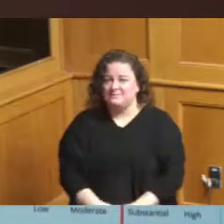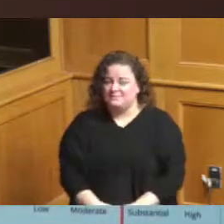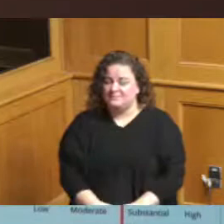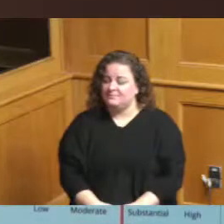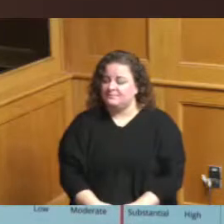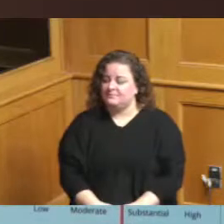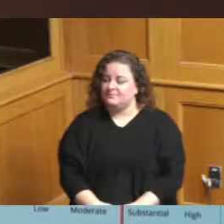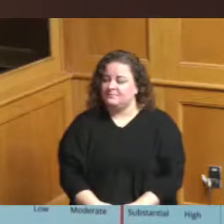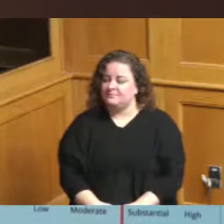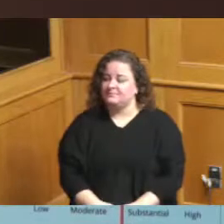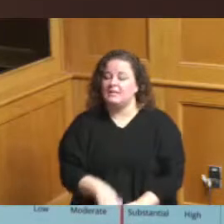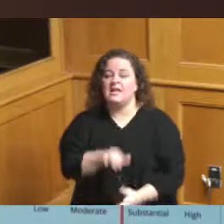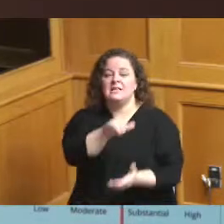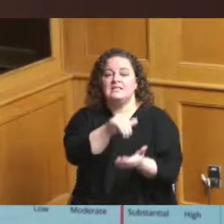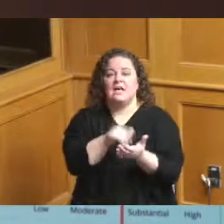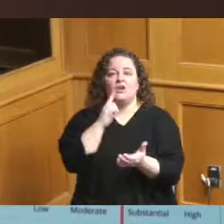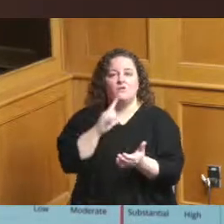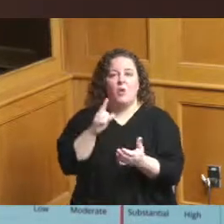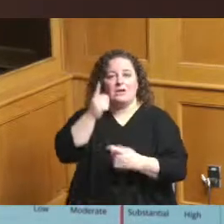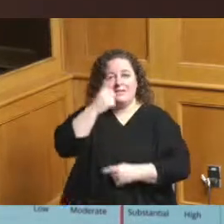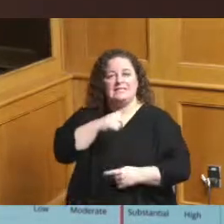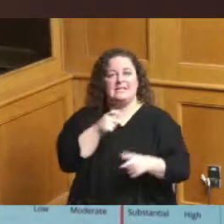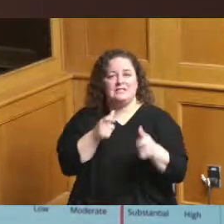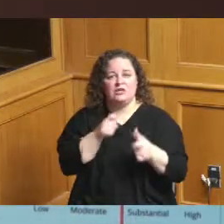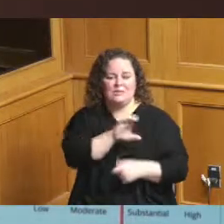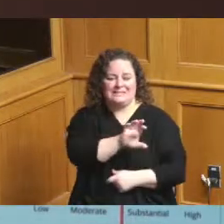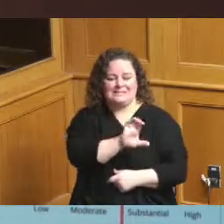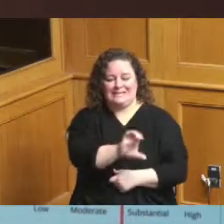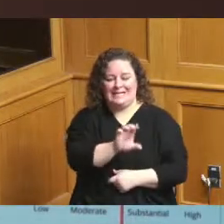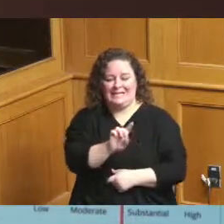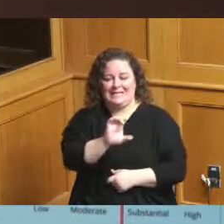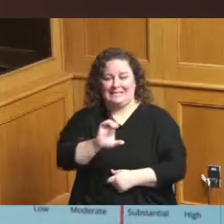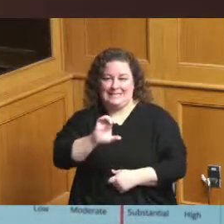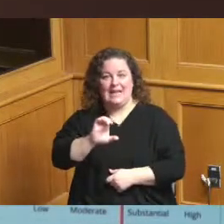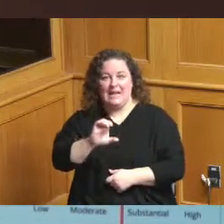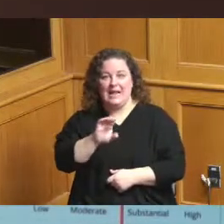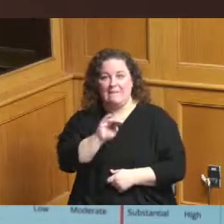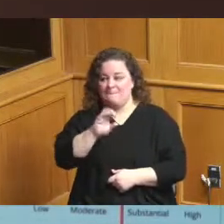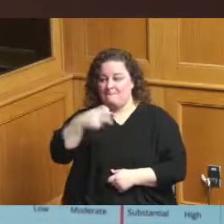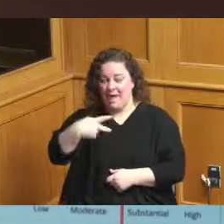for disease control map the entire state of Ohio remains high transmission Hamilton County